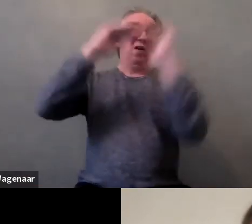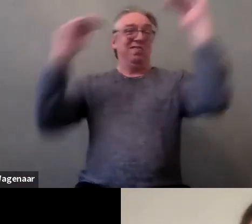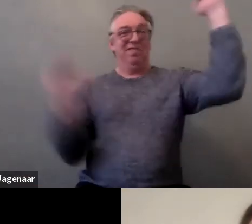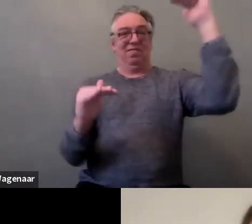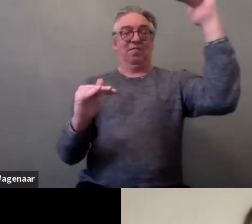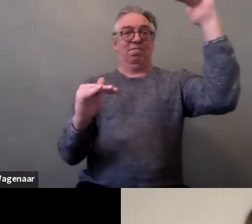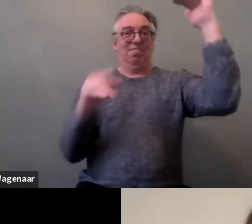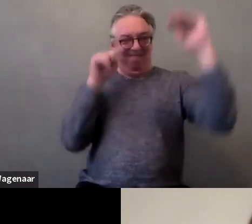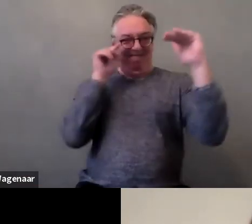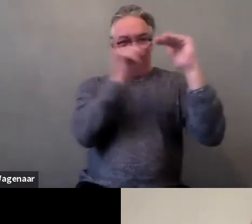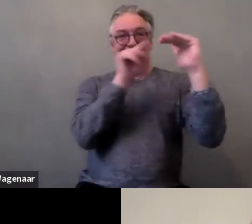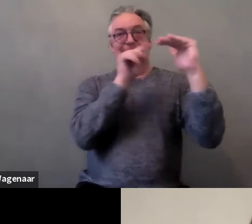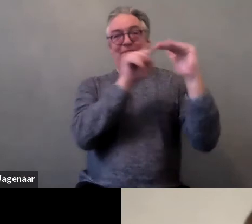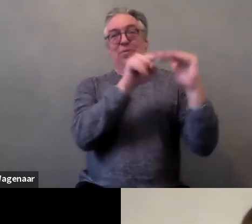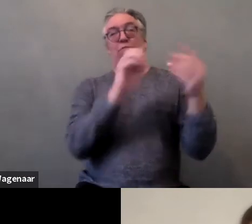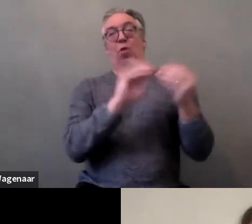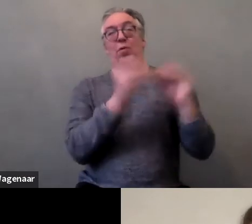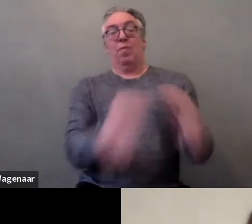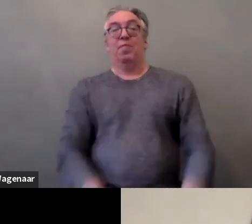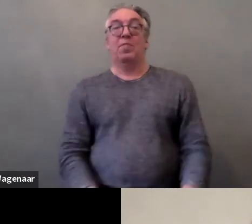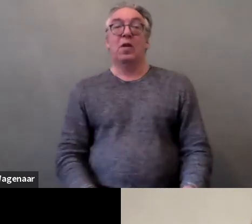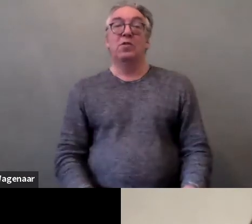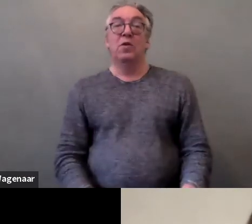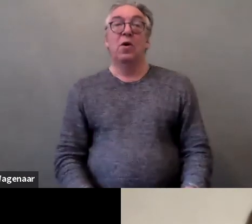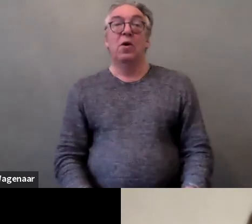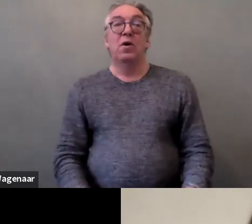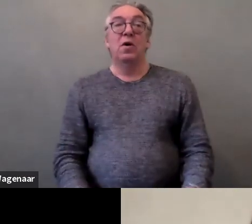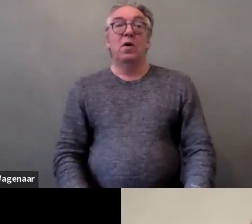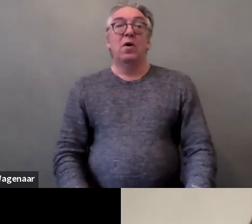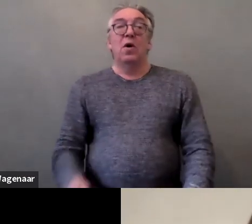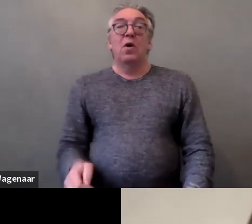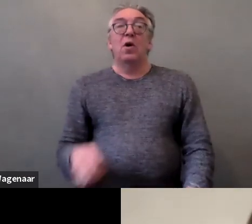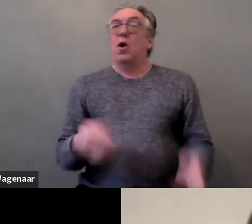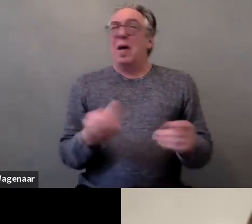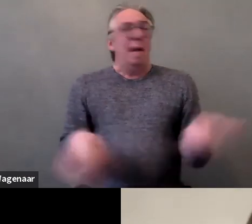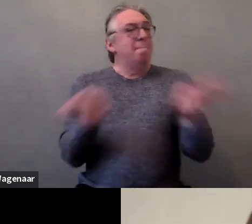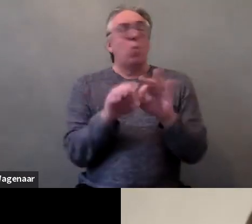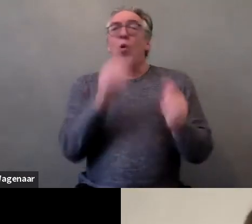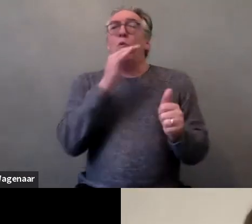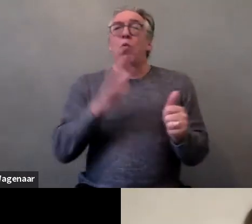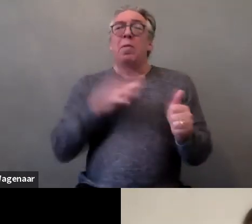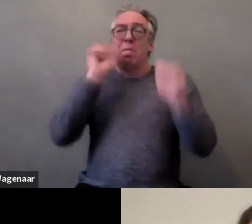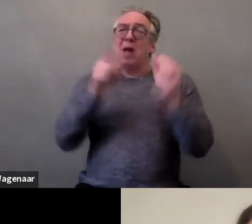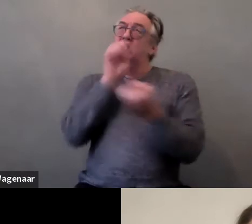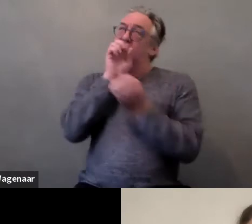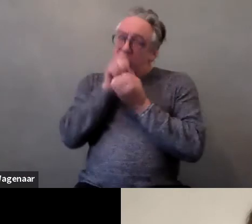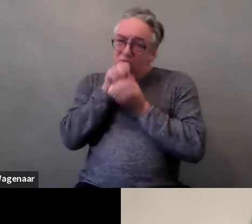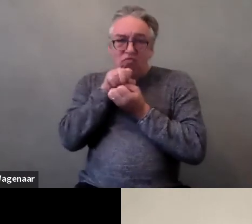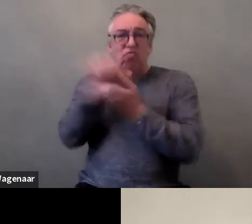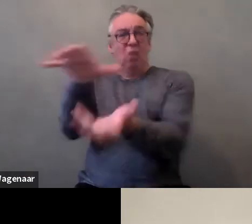that women's voice against rape culture is very loud and amplified where need , we think the perspective